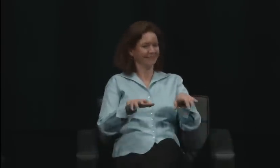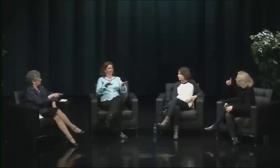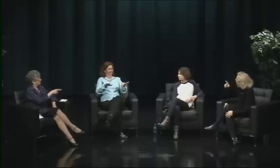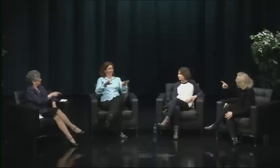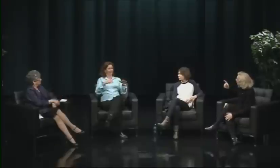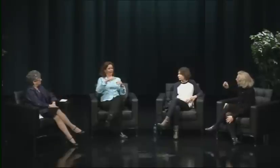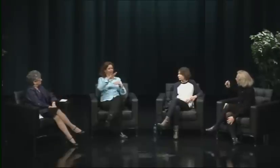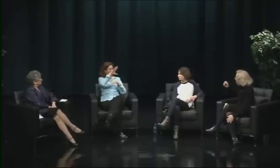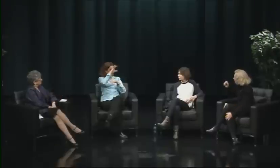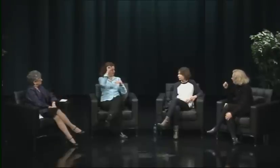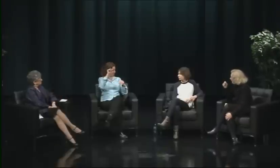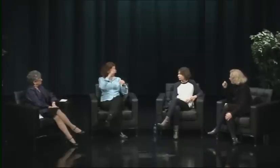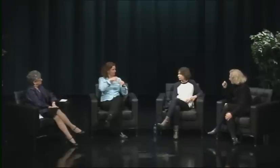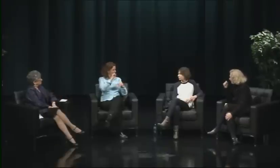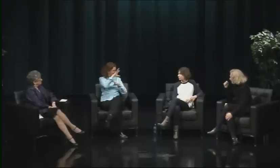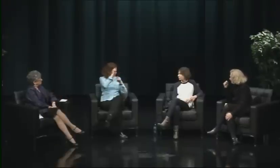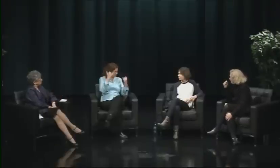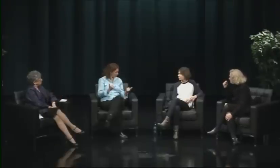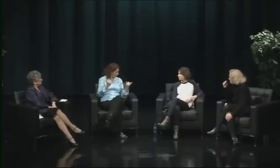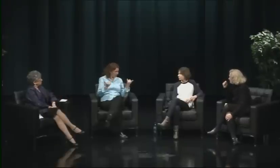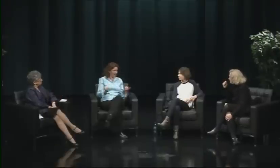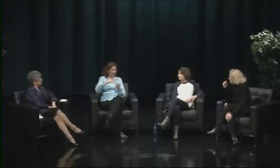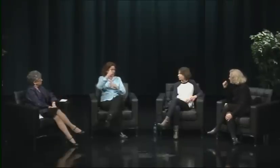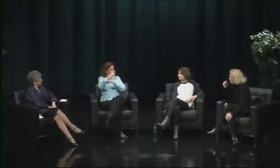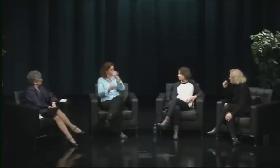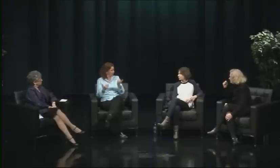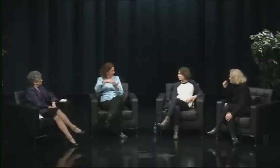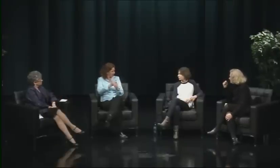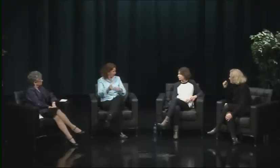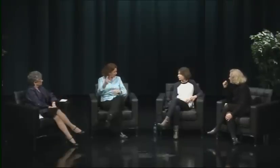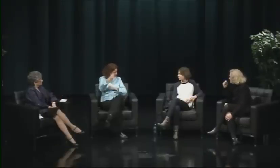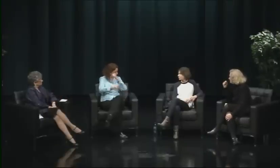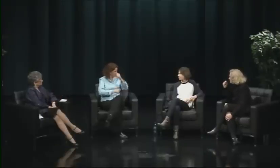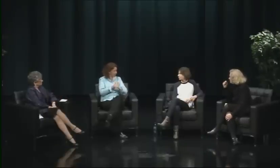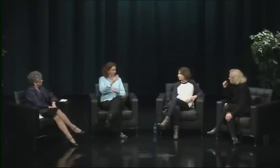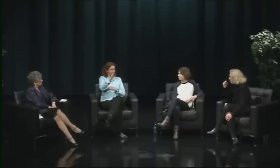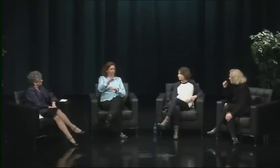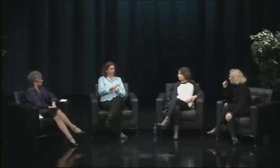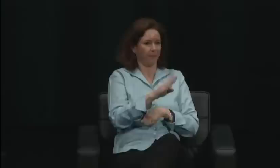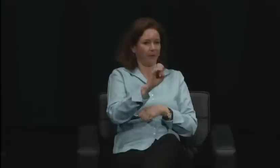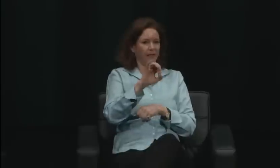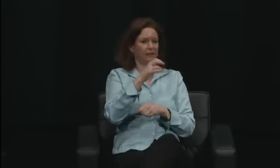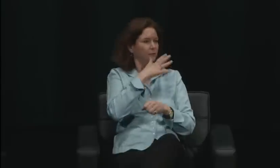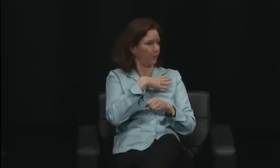here with date-rape. It was a huge, horrible issue,